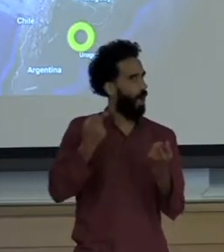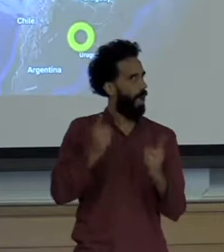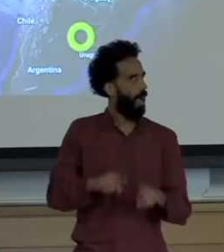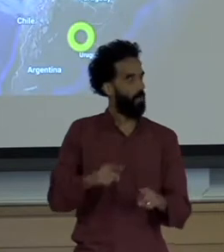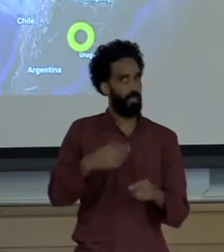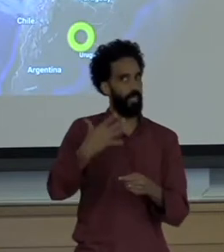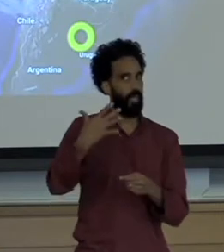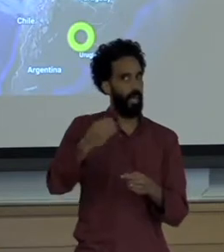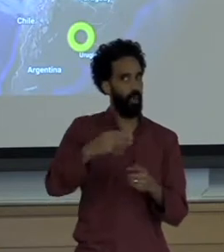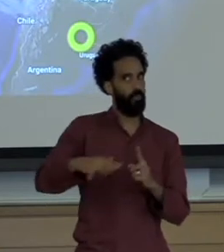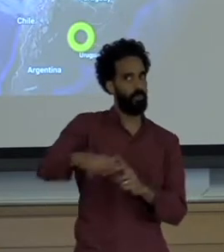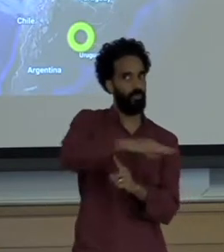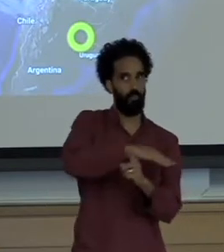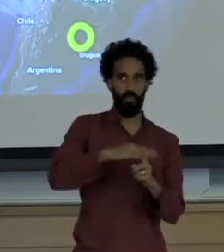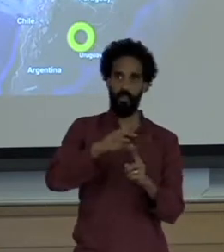How did you learn about it?